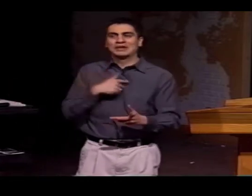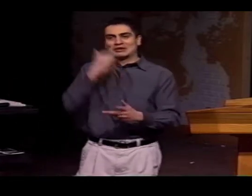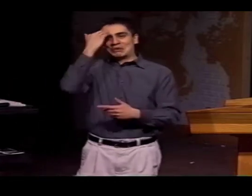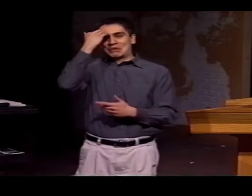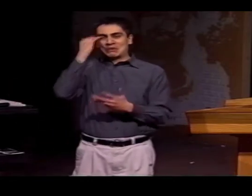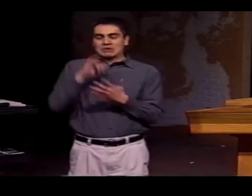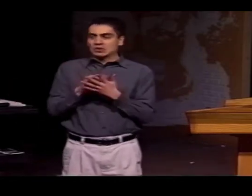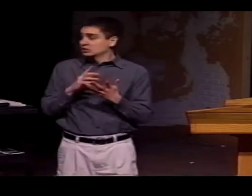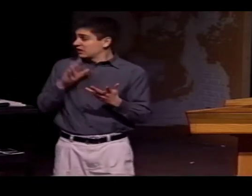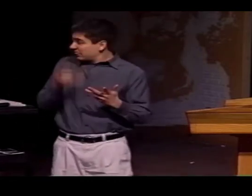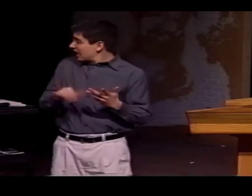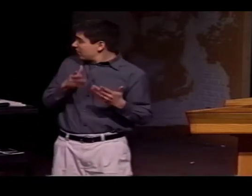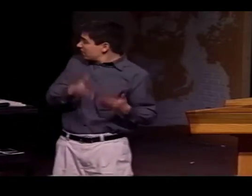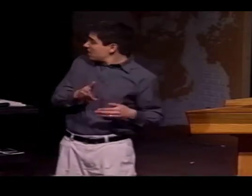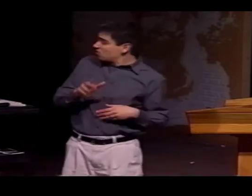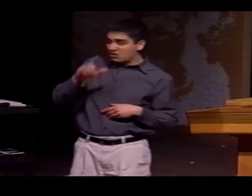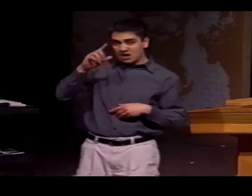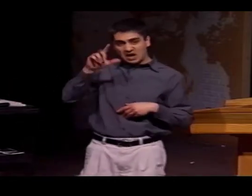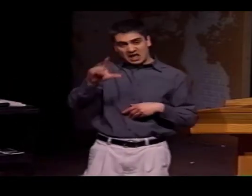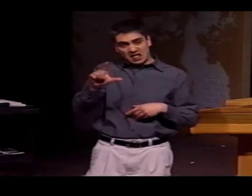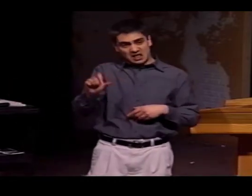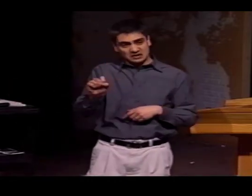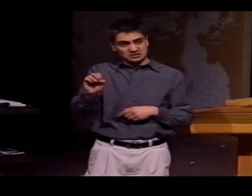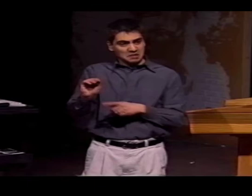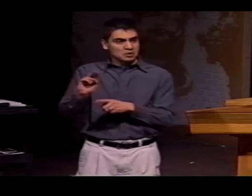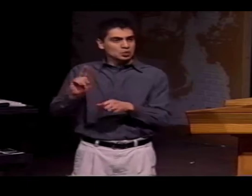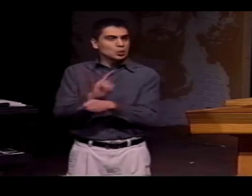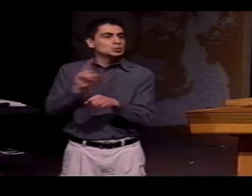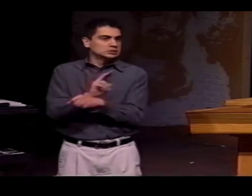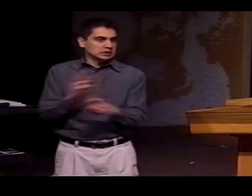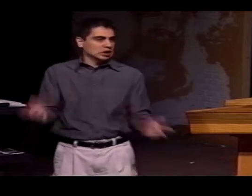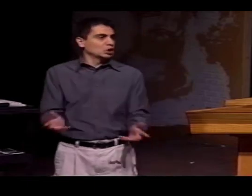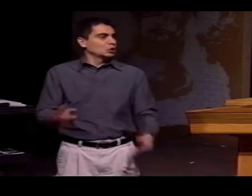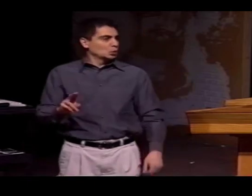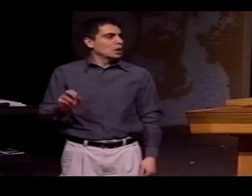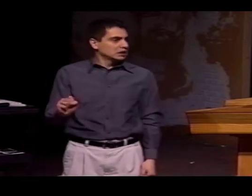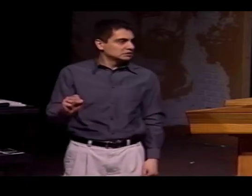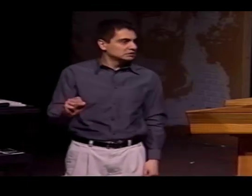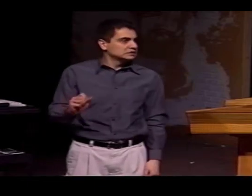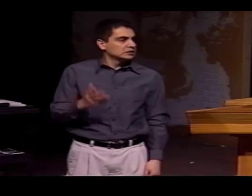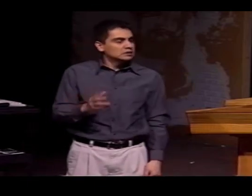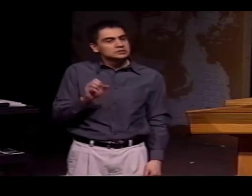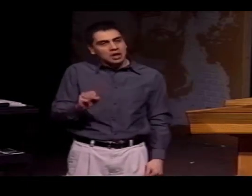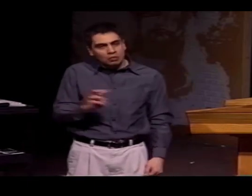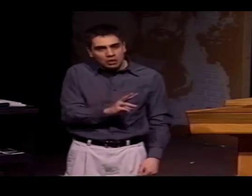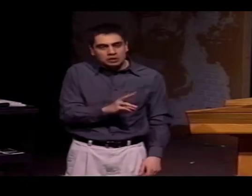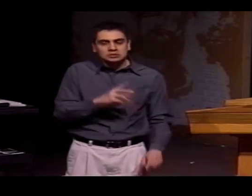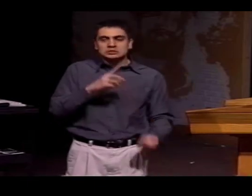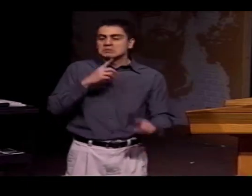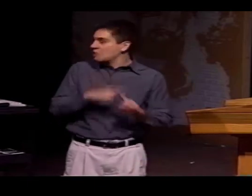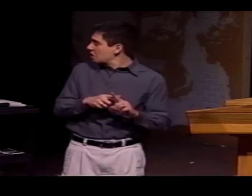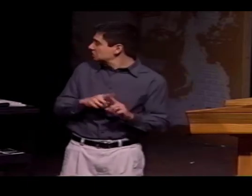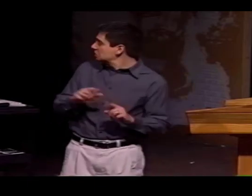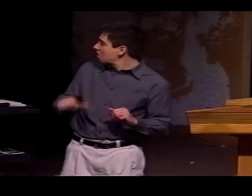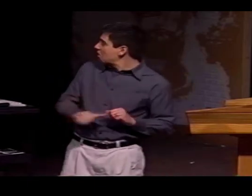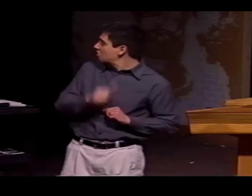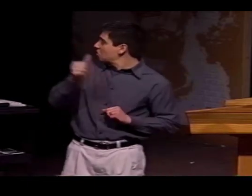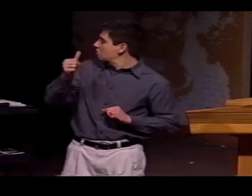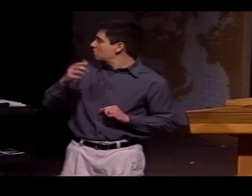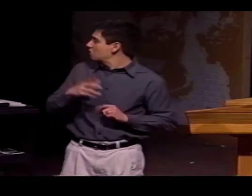THEY HAVE A MIXTURE OF LSM AND ASL IN THEIR LANGUAGE BASE. SO, MY POINT IN EXPLAINING ALL THIS IS THAT LSM IS USED